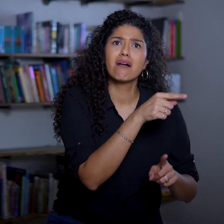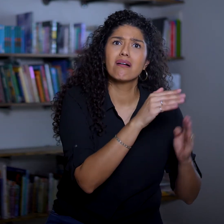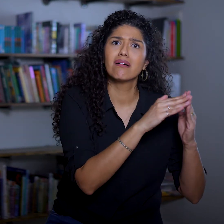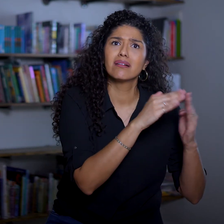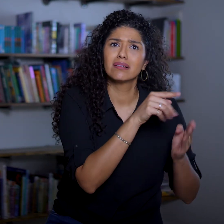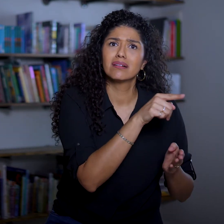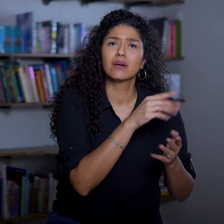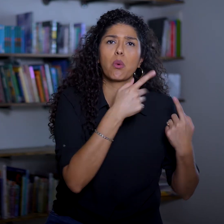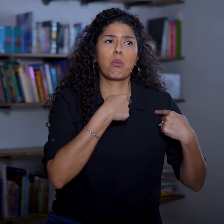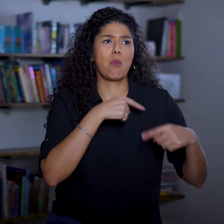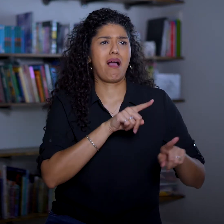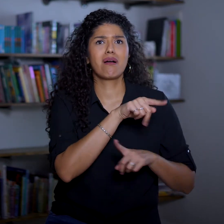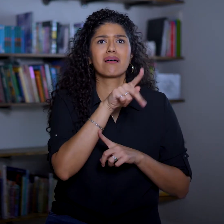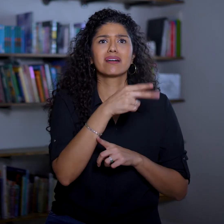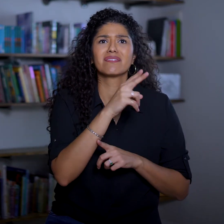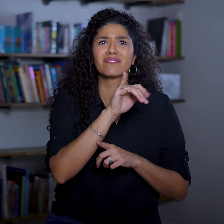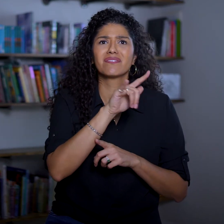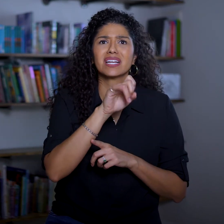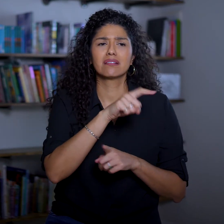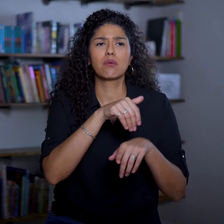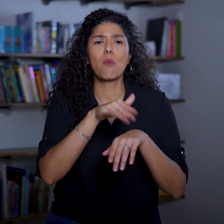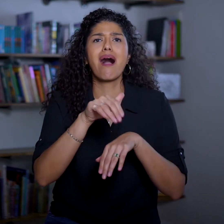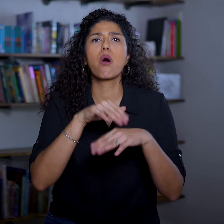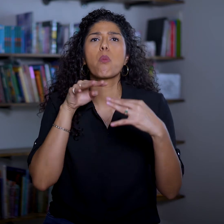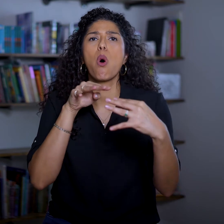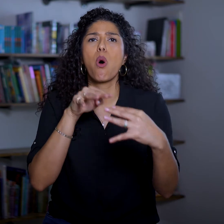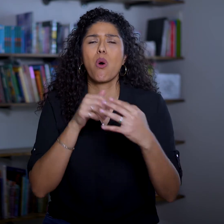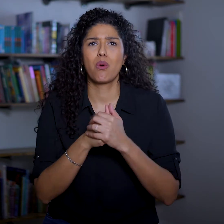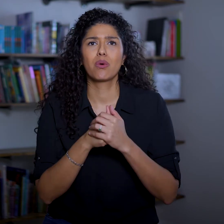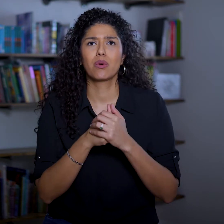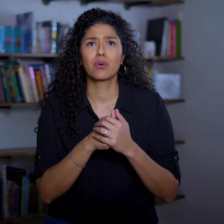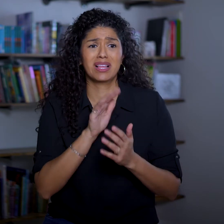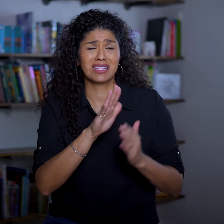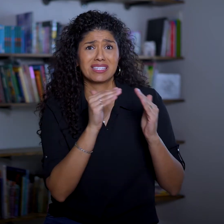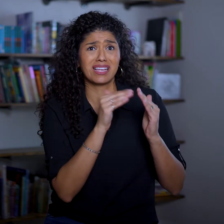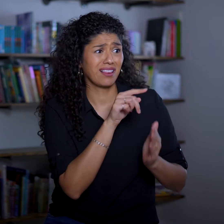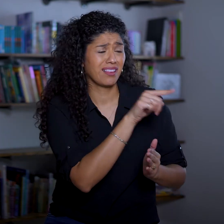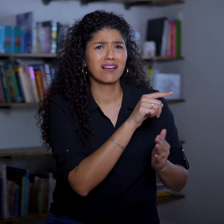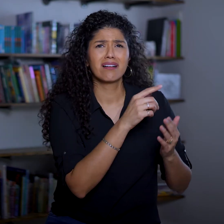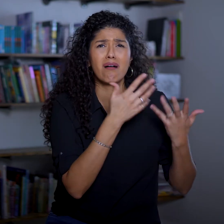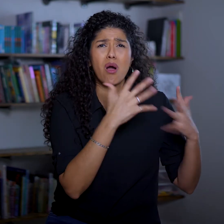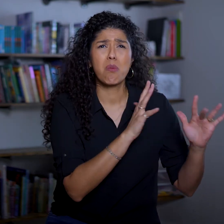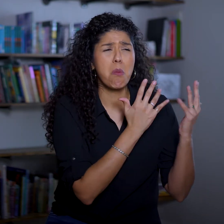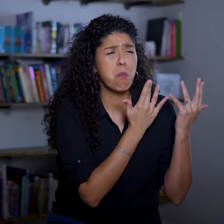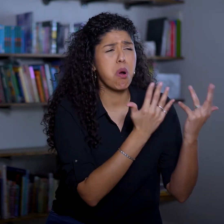while the Phillies are away at war. His city has been burned,